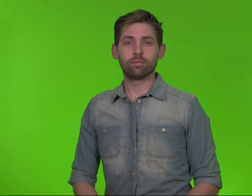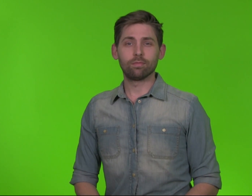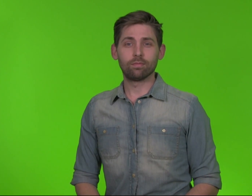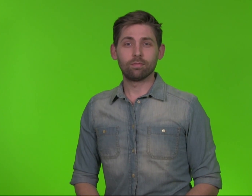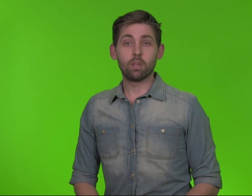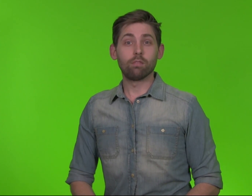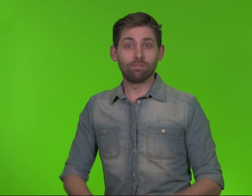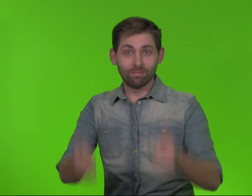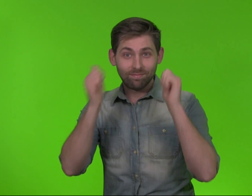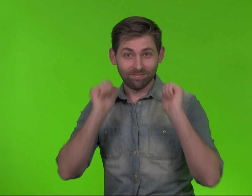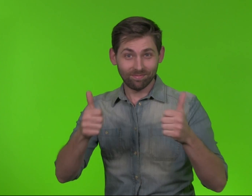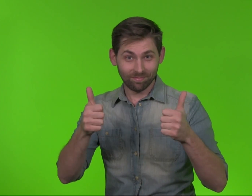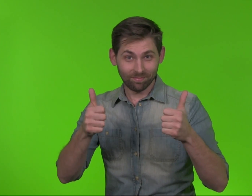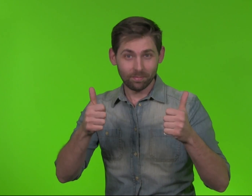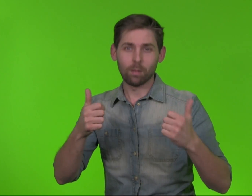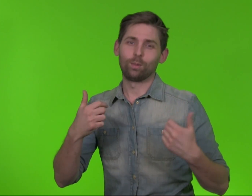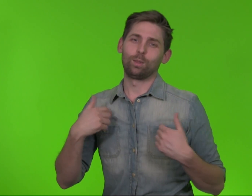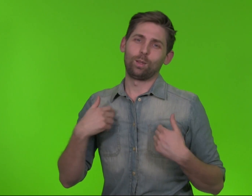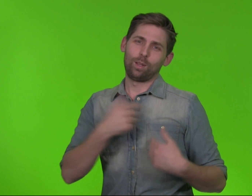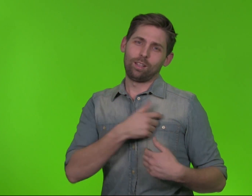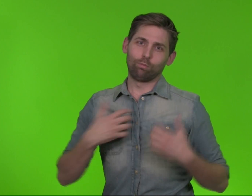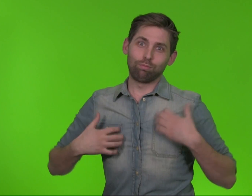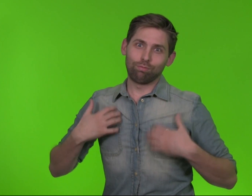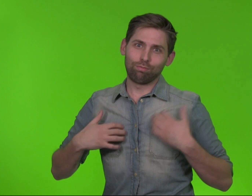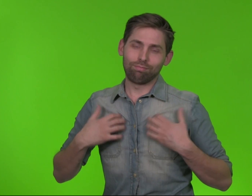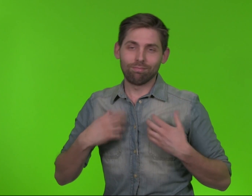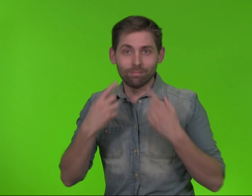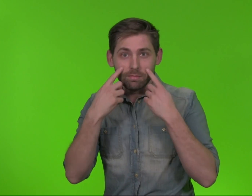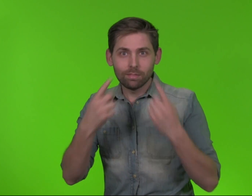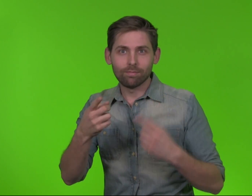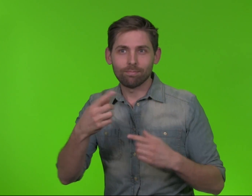Thank you and we hope to hear from you and